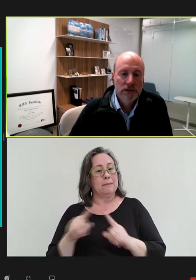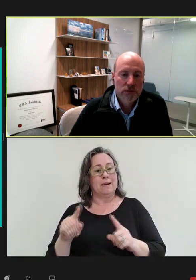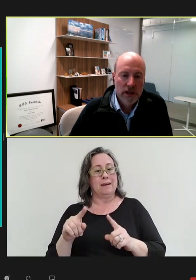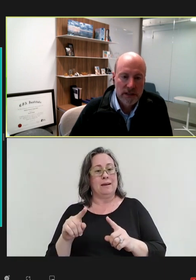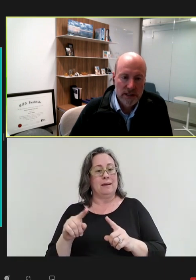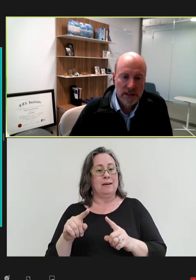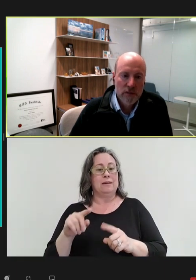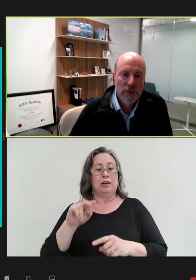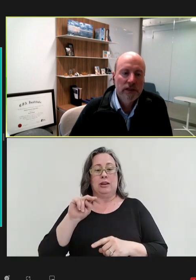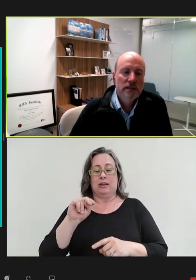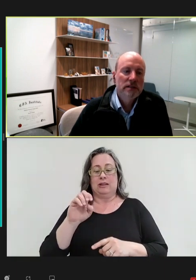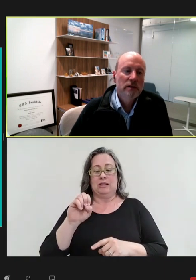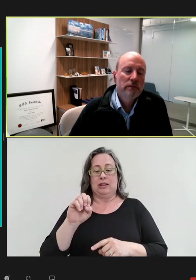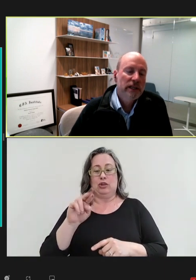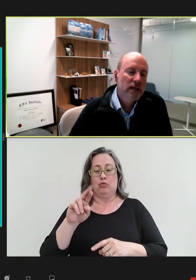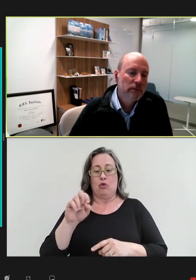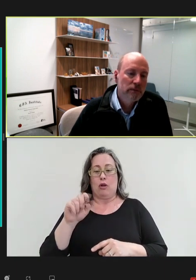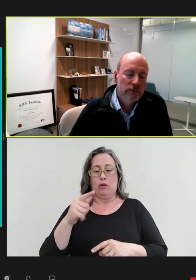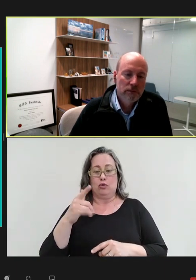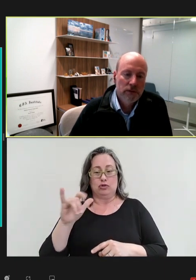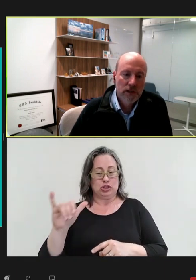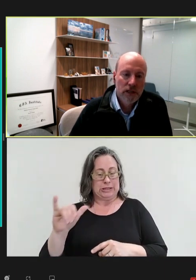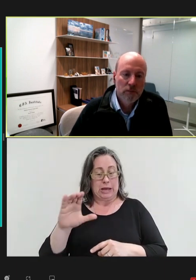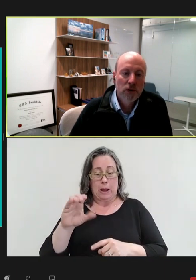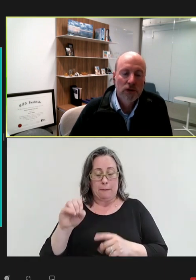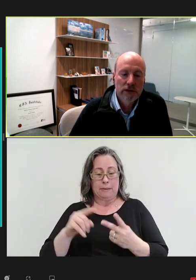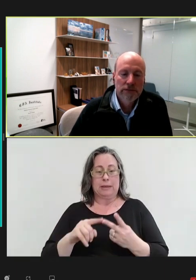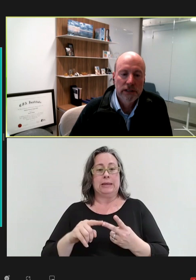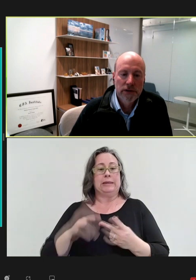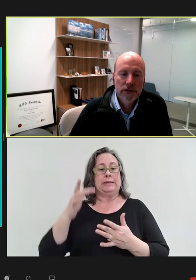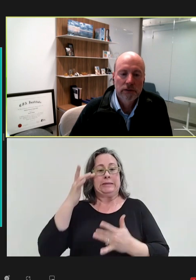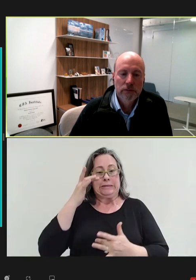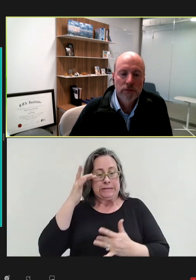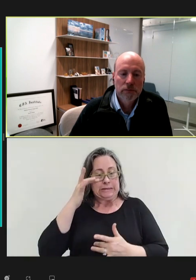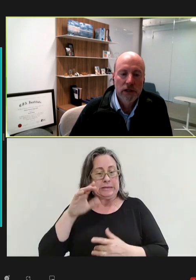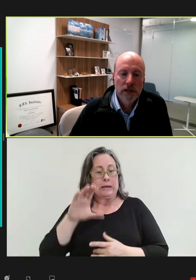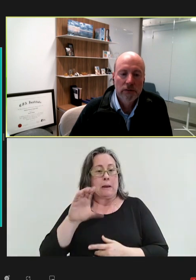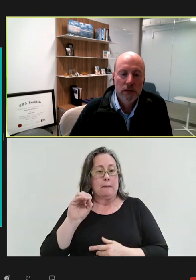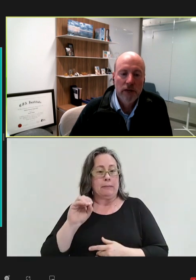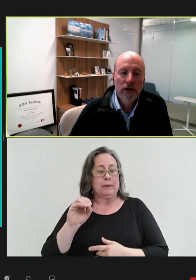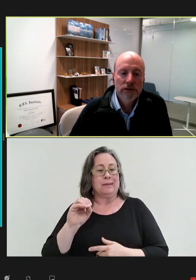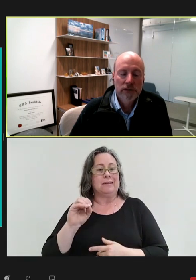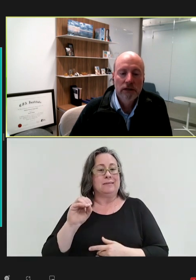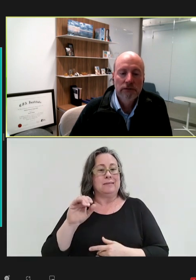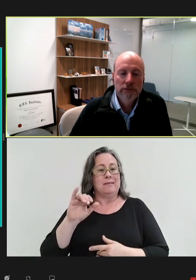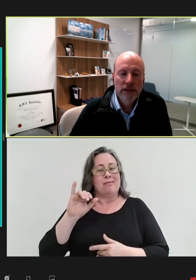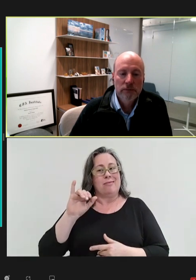rare disease companies that make up a bulk of the other amount of investment